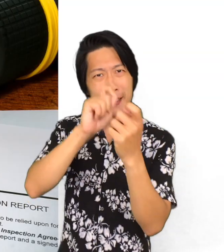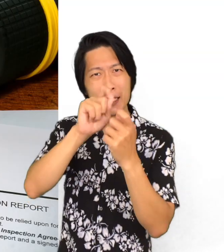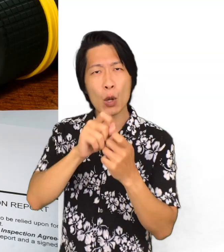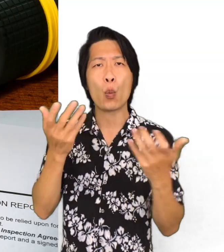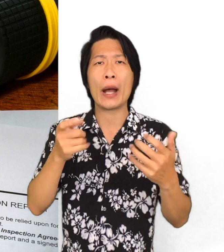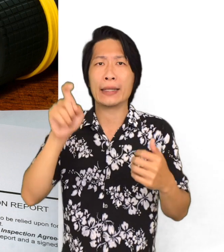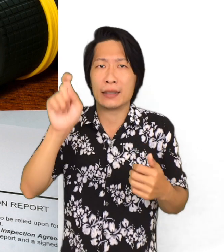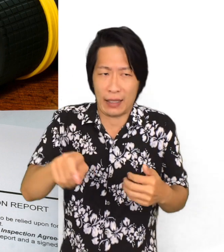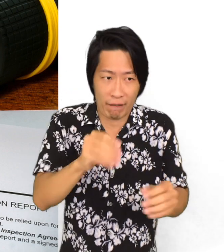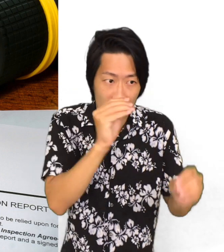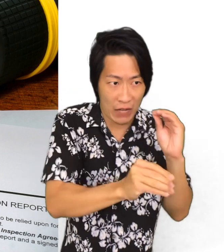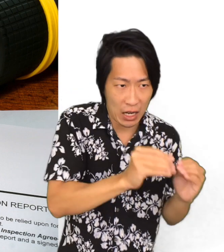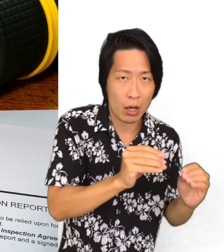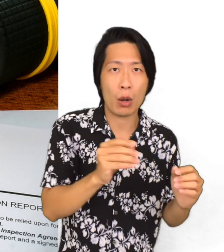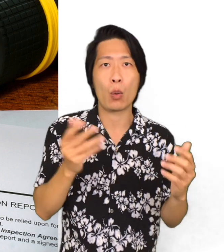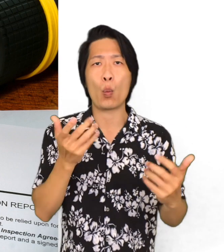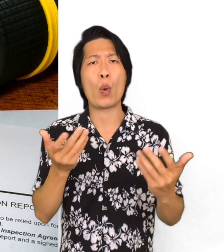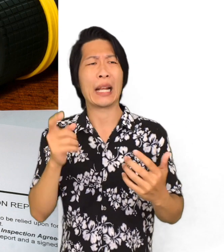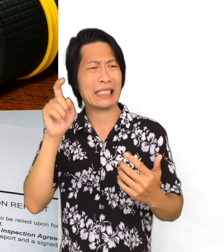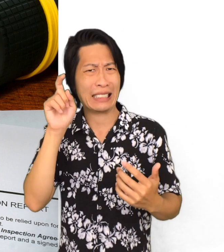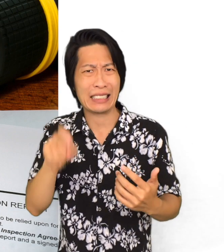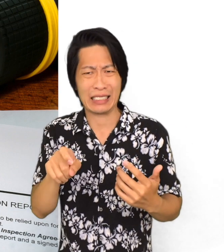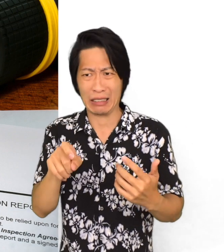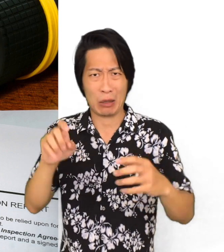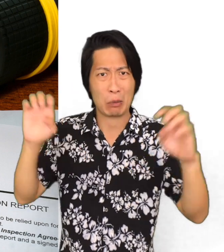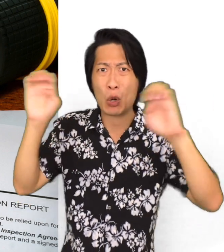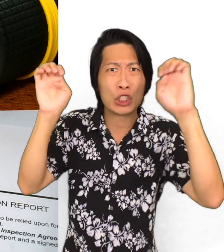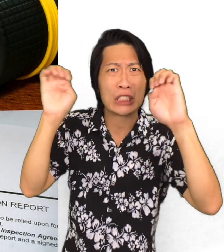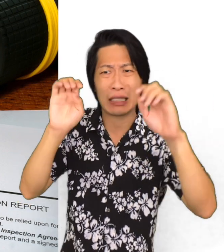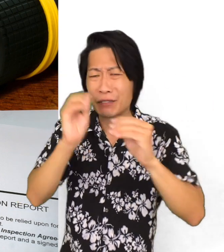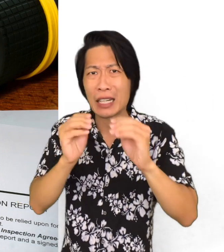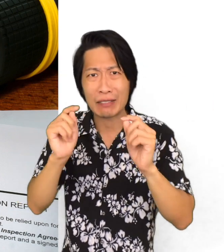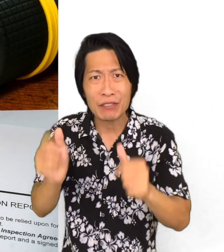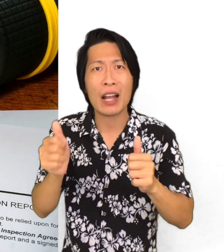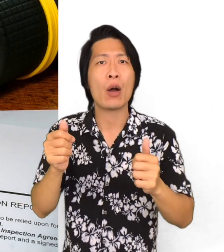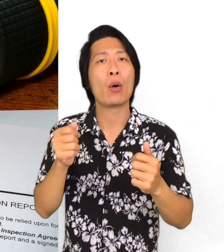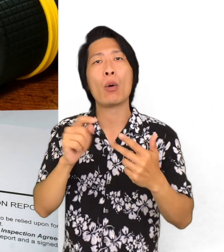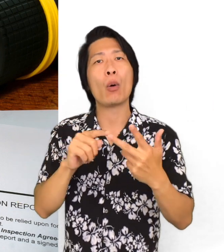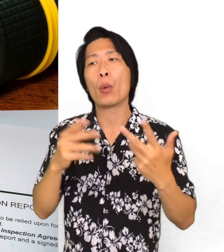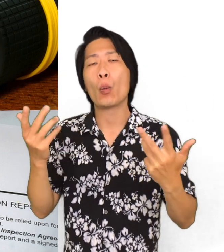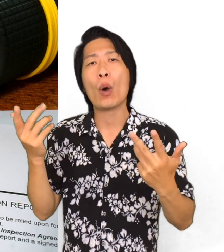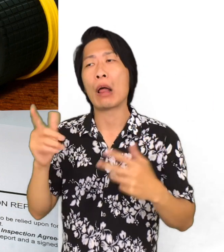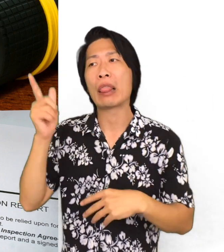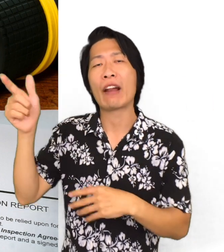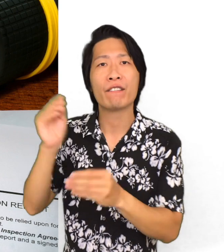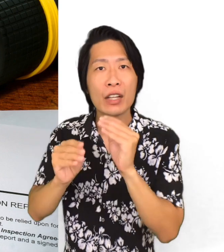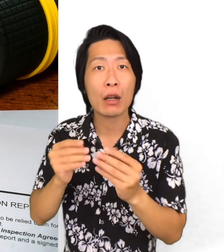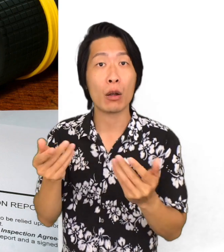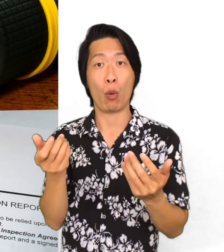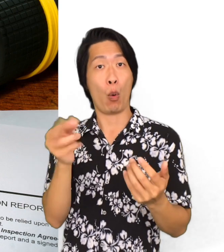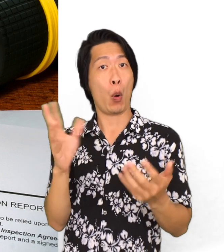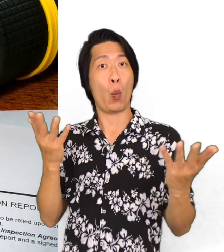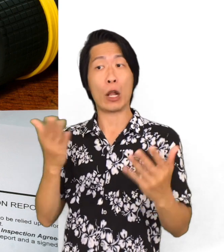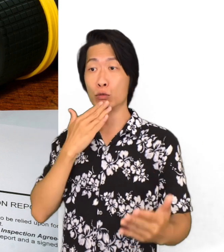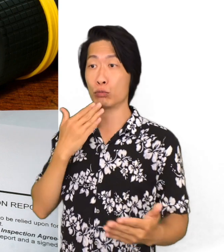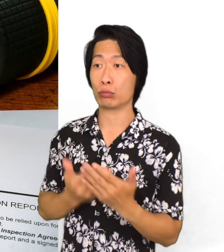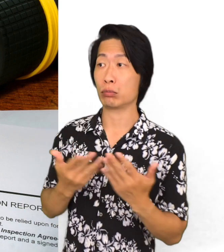They will give you a detailed list and show you what needs to be fixed, what's an emergency, what can be fixed later